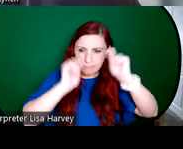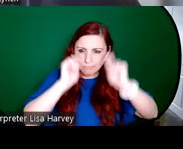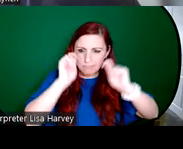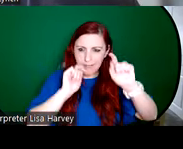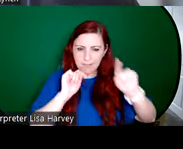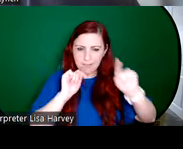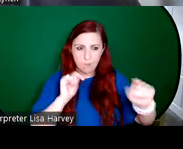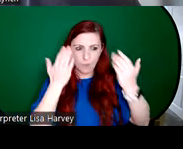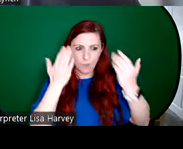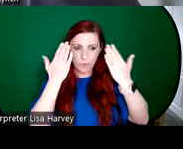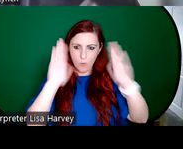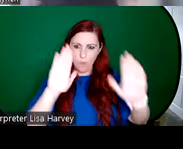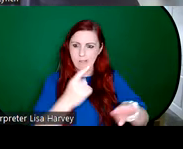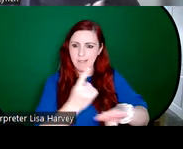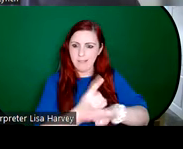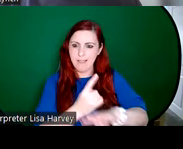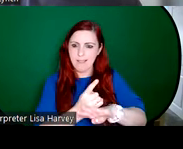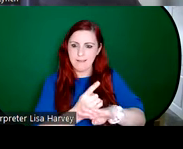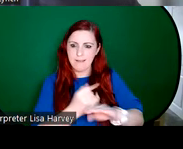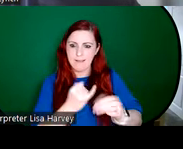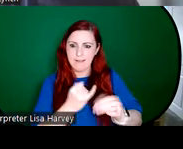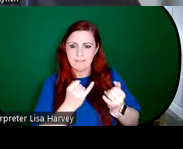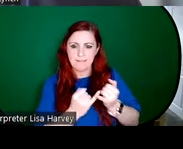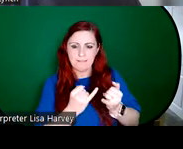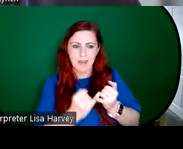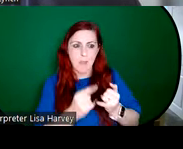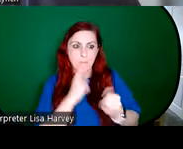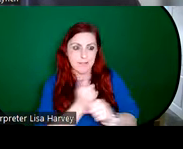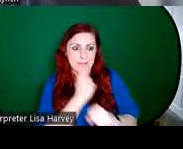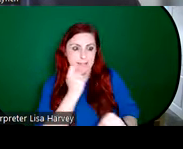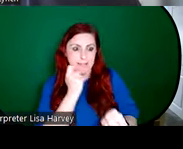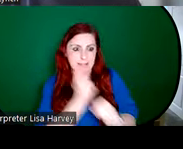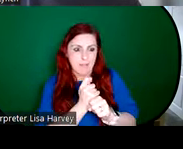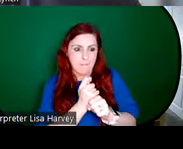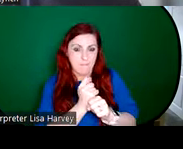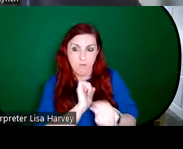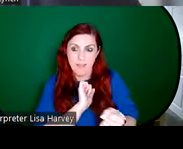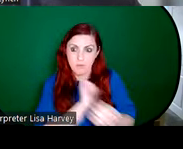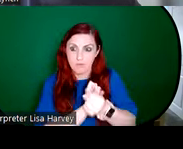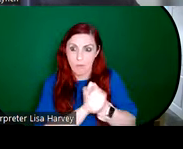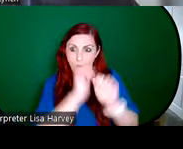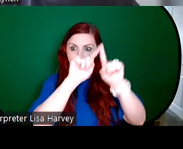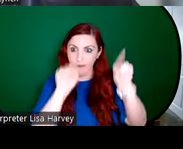here. He's almost, he's barely contained within the confines of the composition.